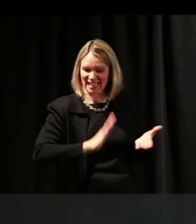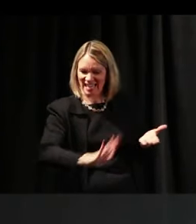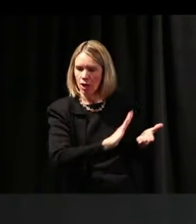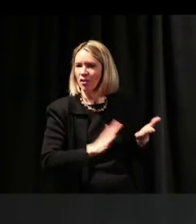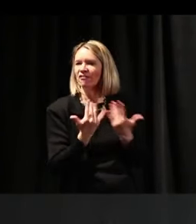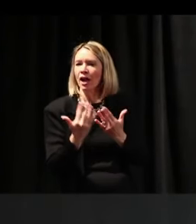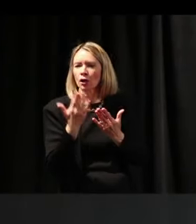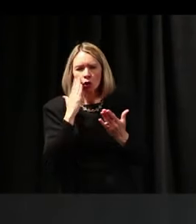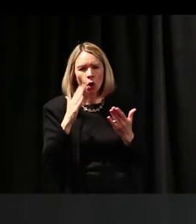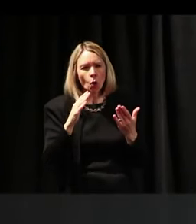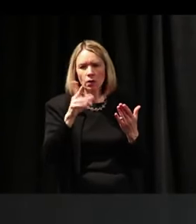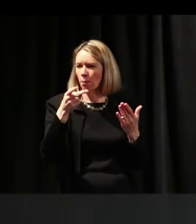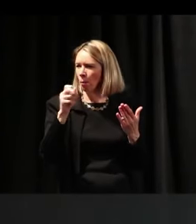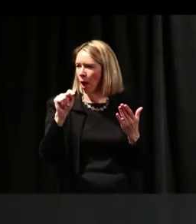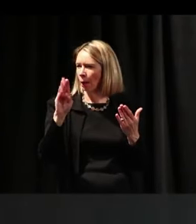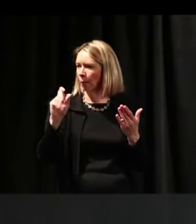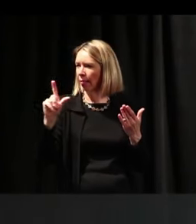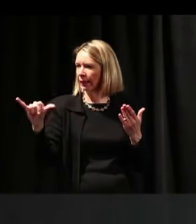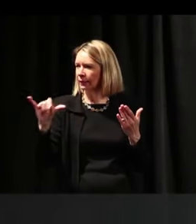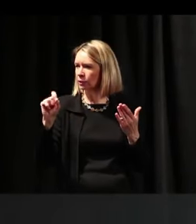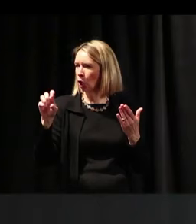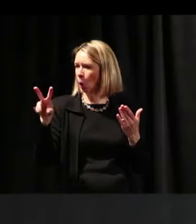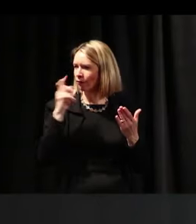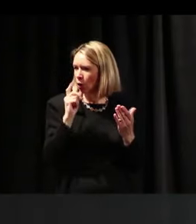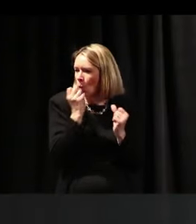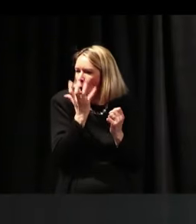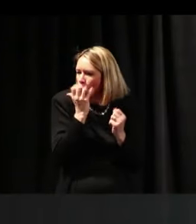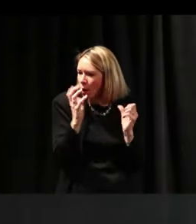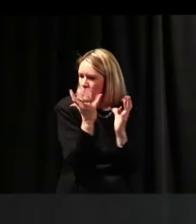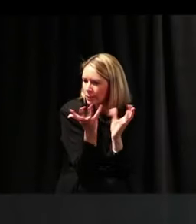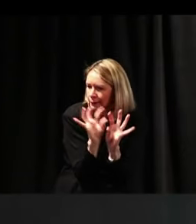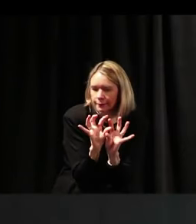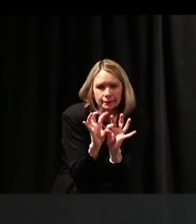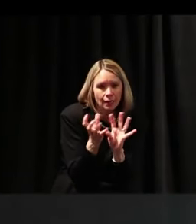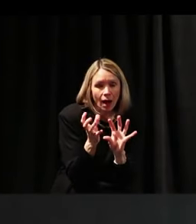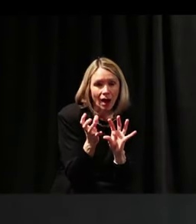The fire thing. Yeah. You know, the fire thing.